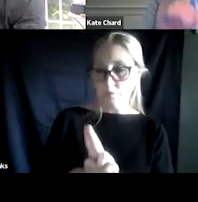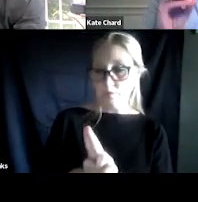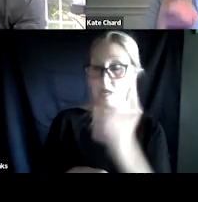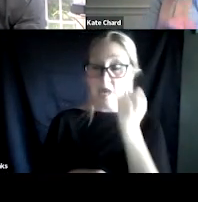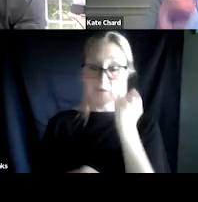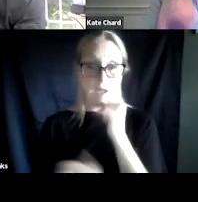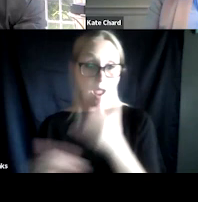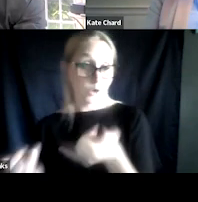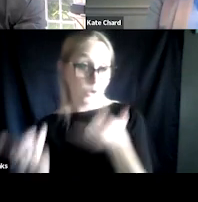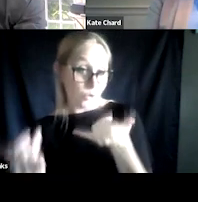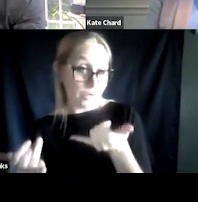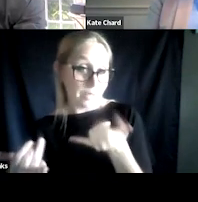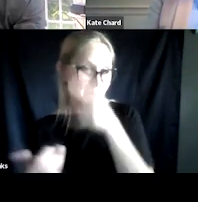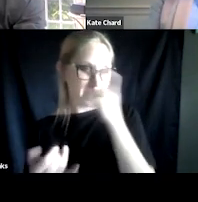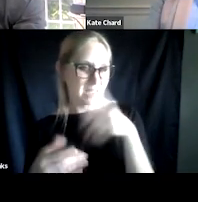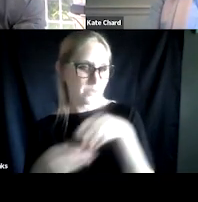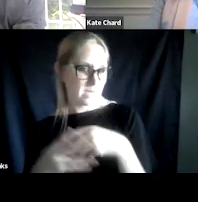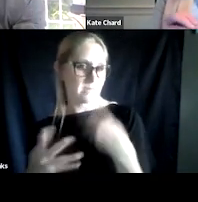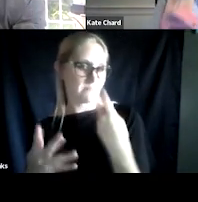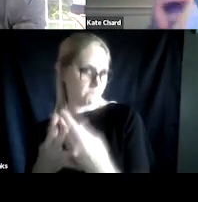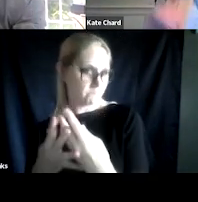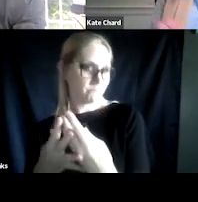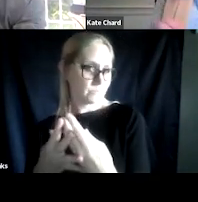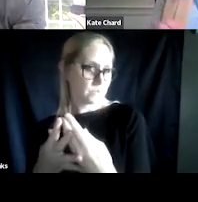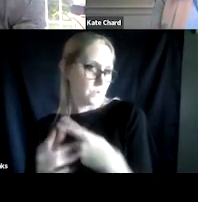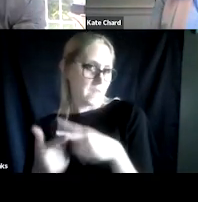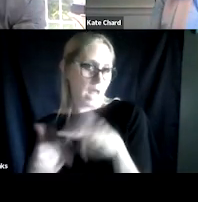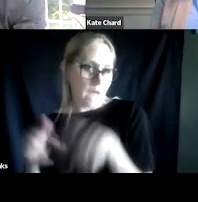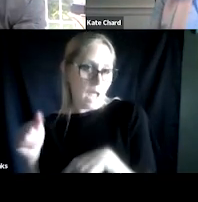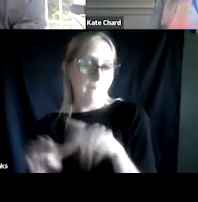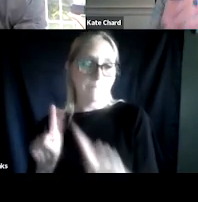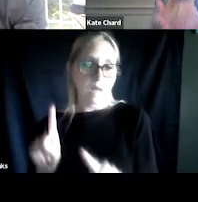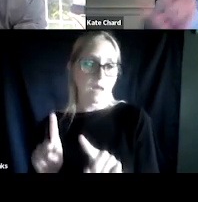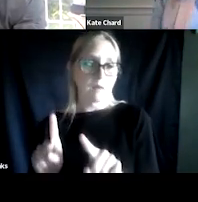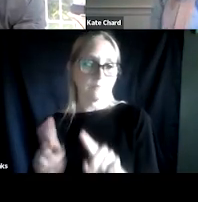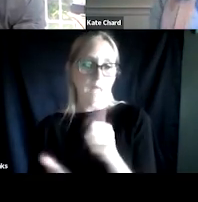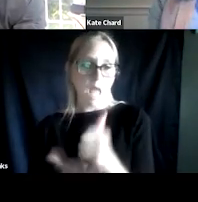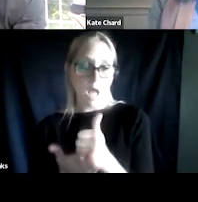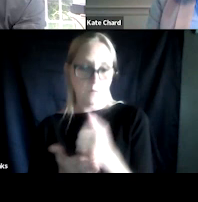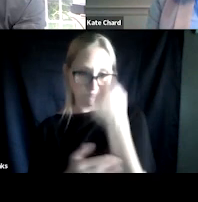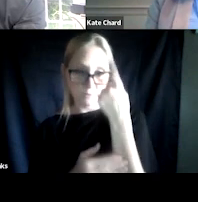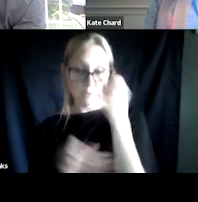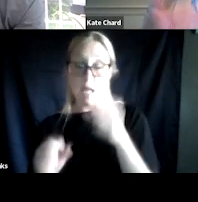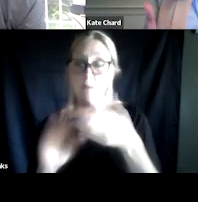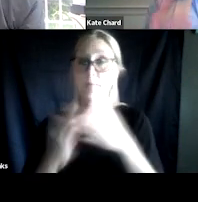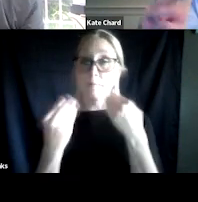because they're currently incarcerated. And really helping to understand that I can set them up from work success by finding out